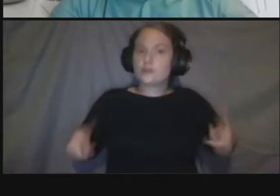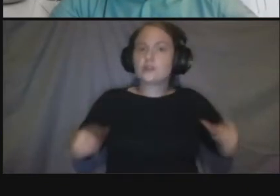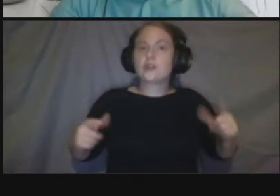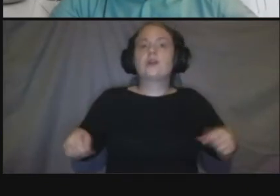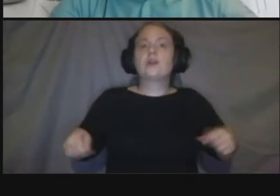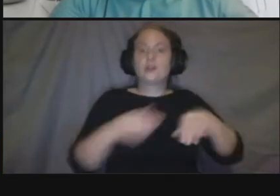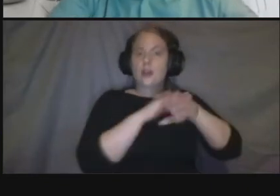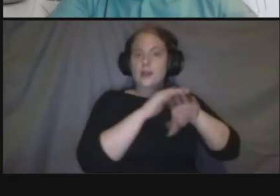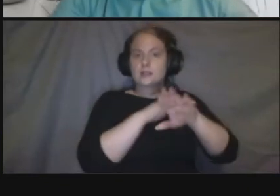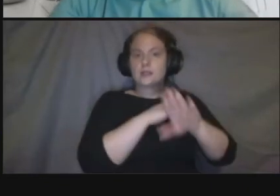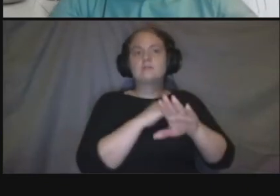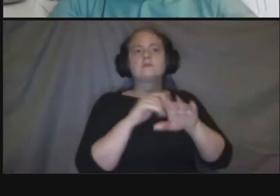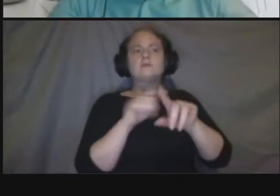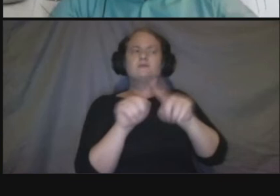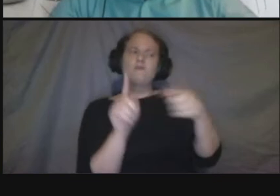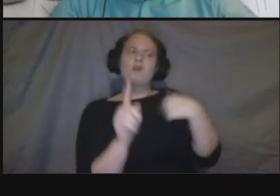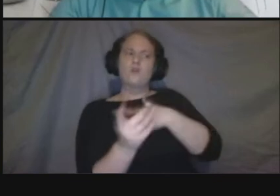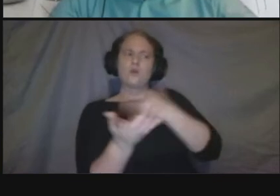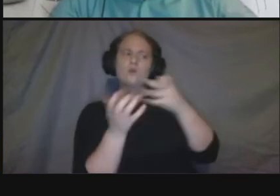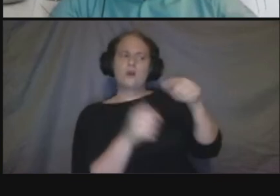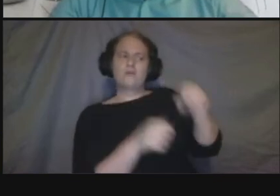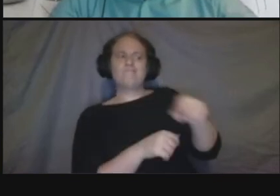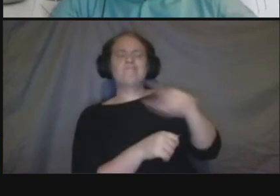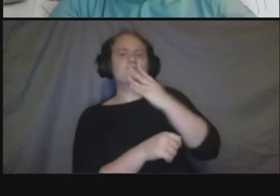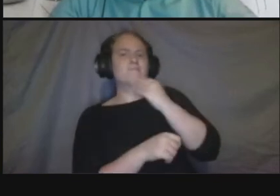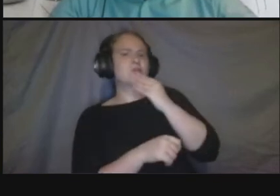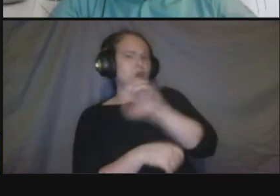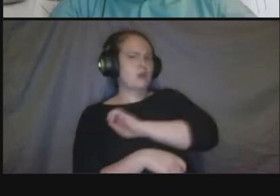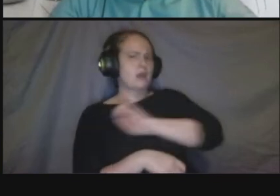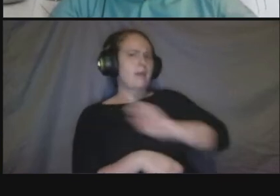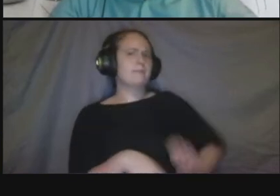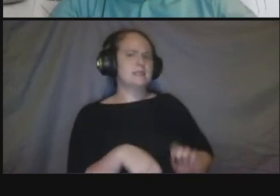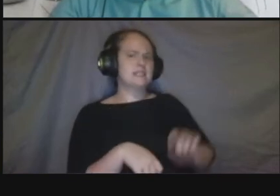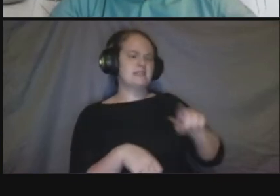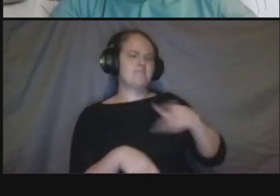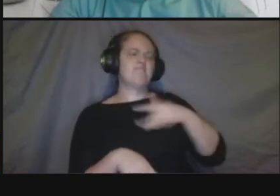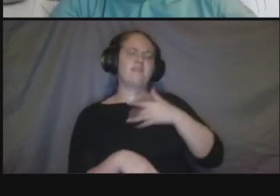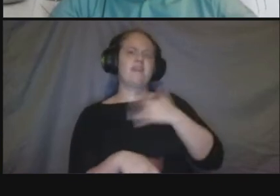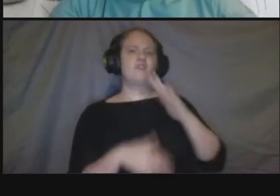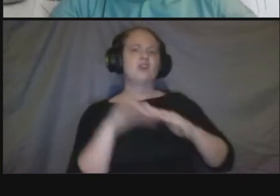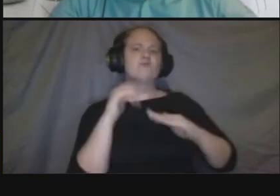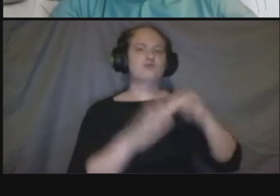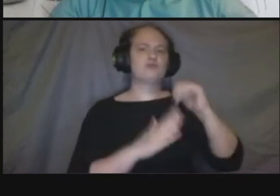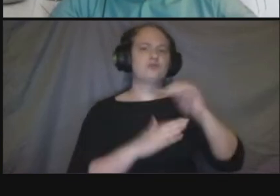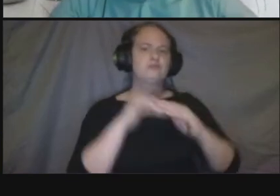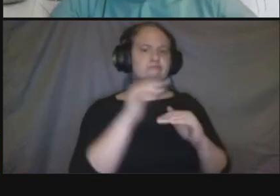comfortable with um even though it's public space um you know they're as an adjacent property owner